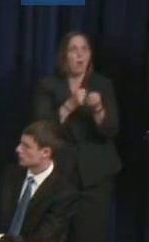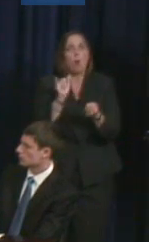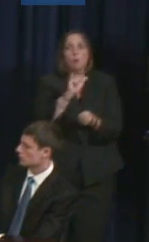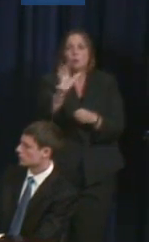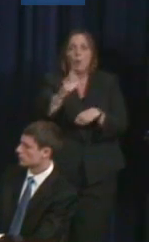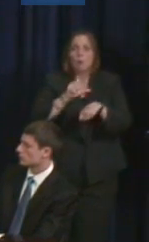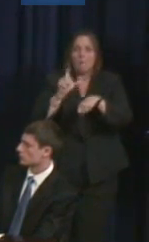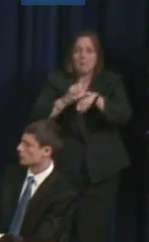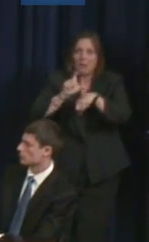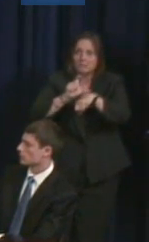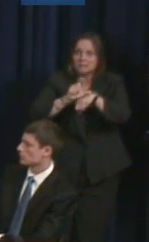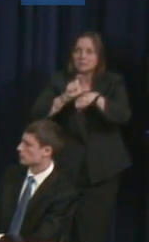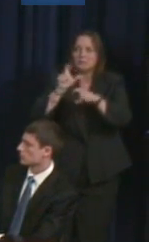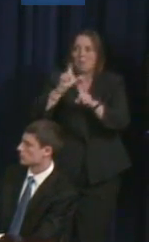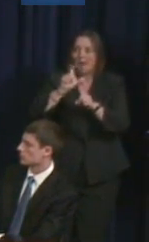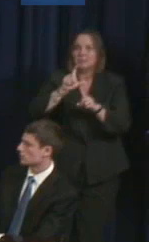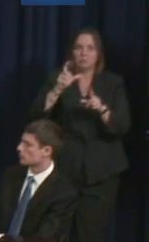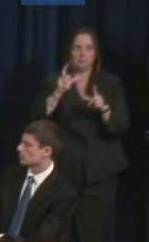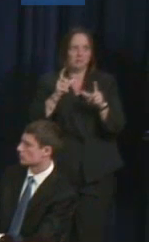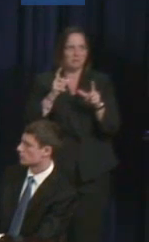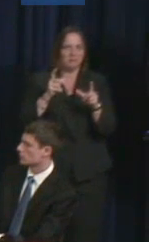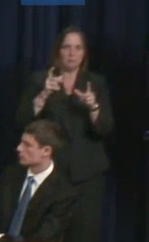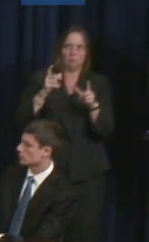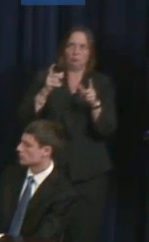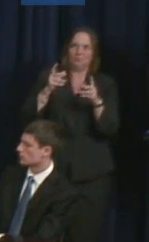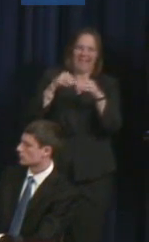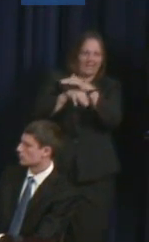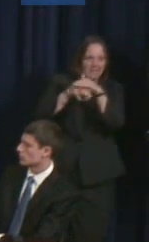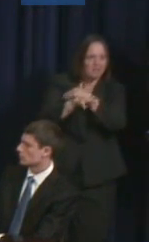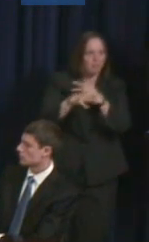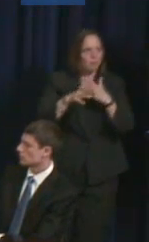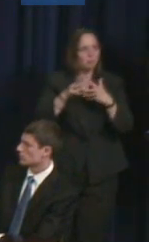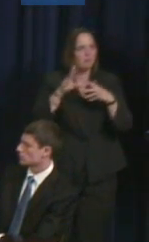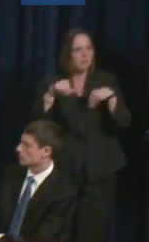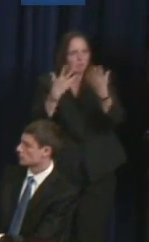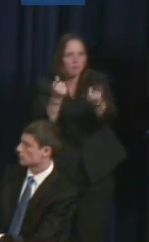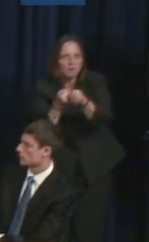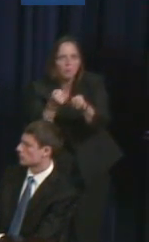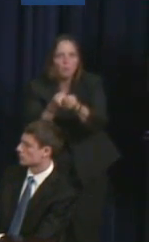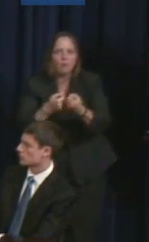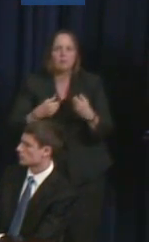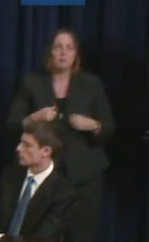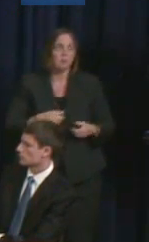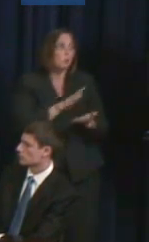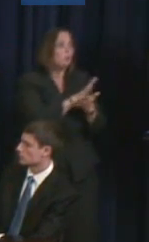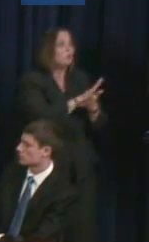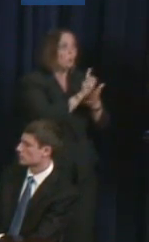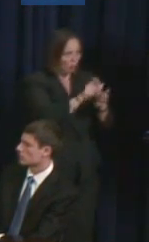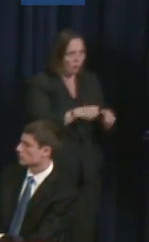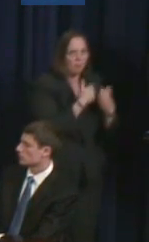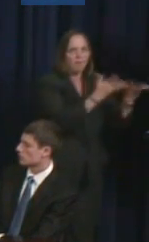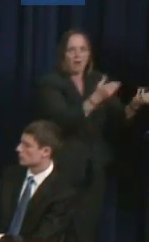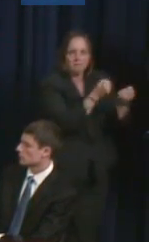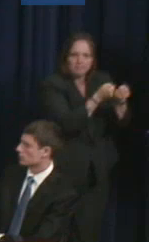And your community center should be accommodating. And your, you know, your schools should, you know, help you the way you should deserve to be supported,